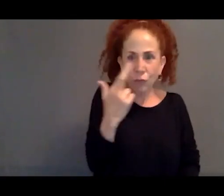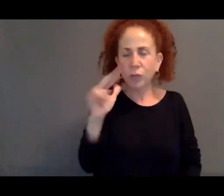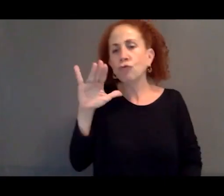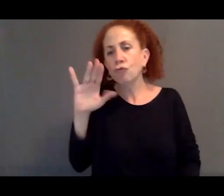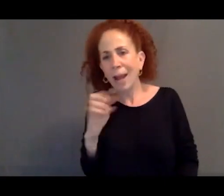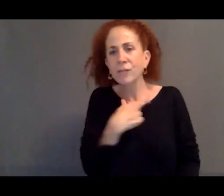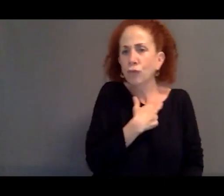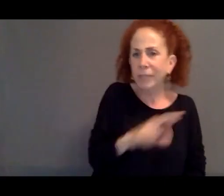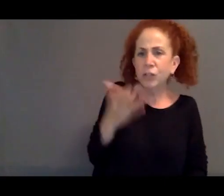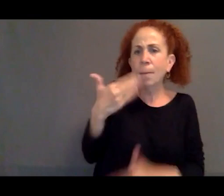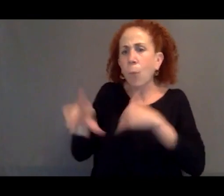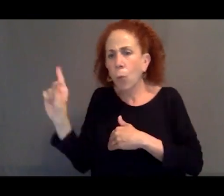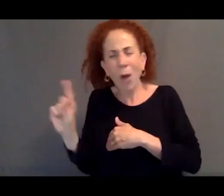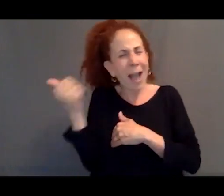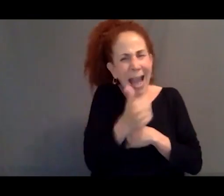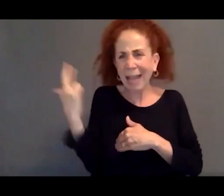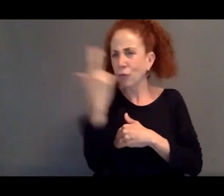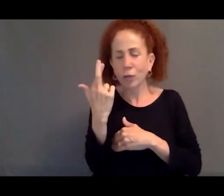or because of their political opinion